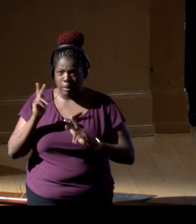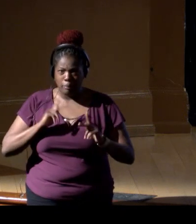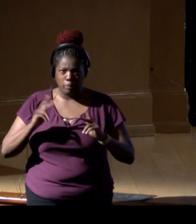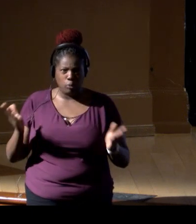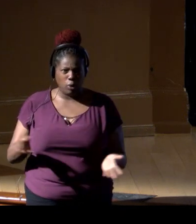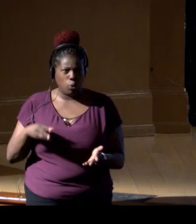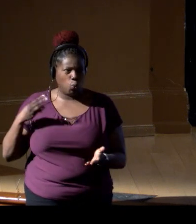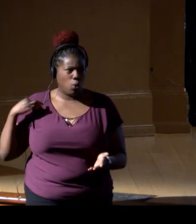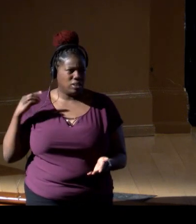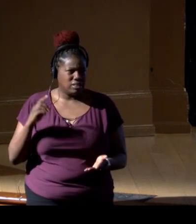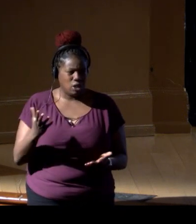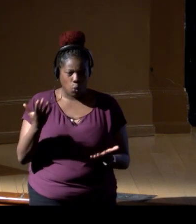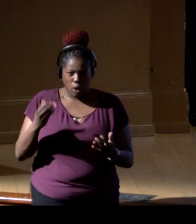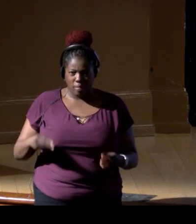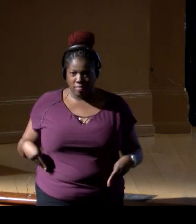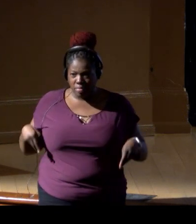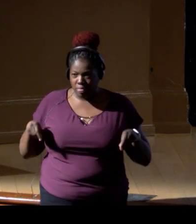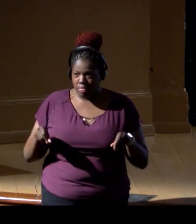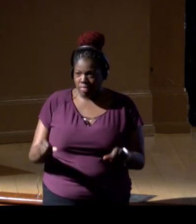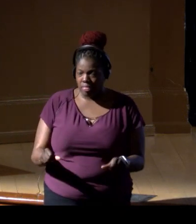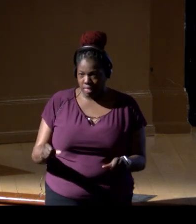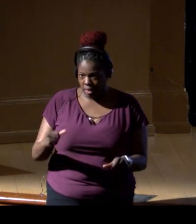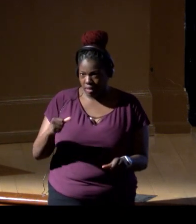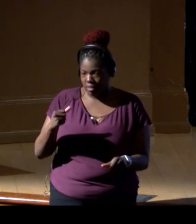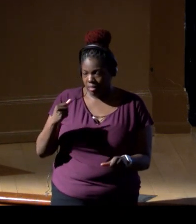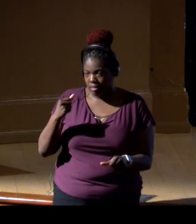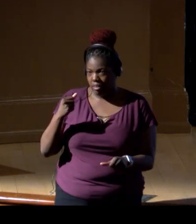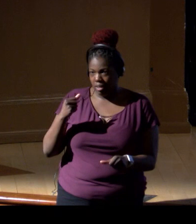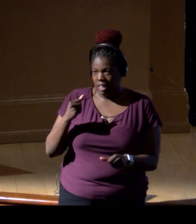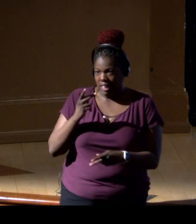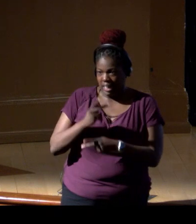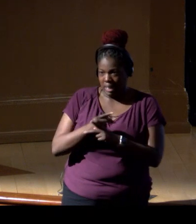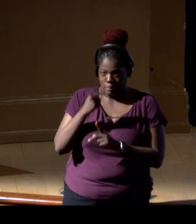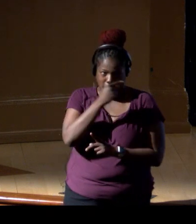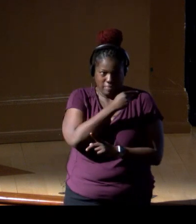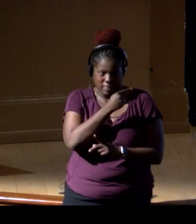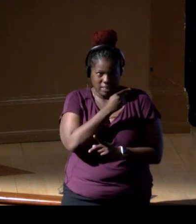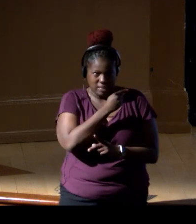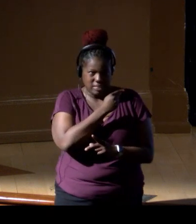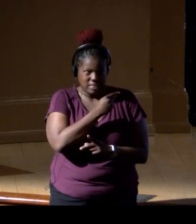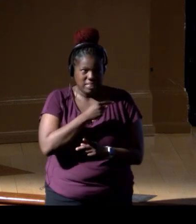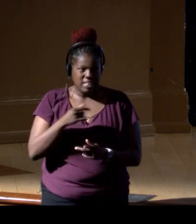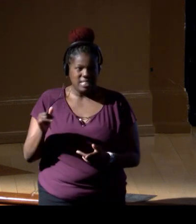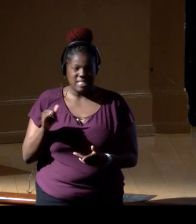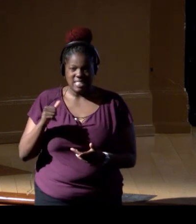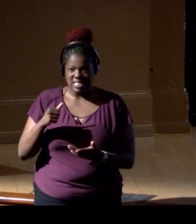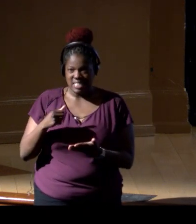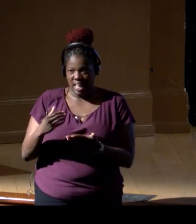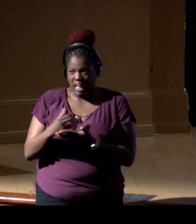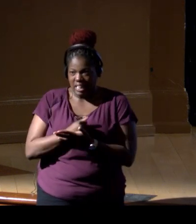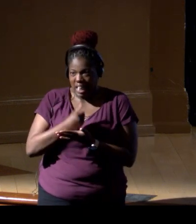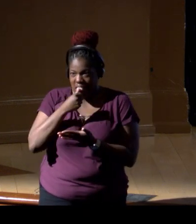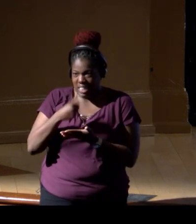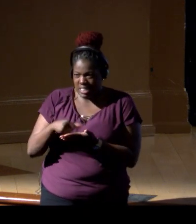"Why are we spending so much money "in keeping these collections?" Right, "This is like stamp collecting," and, "Who cares about this?